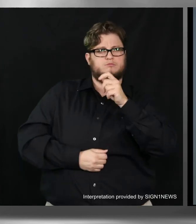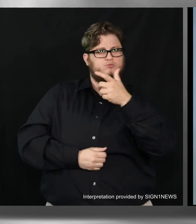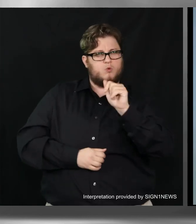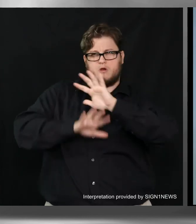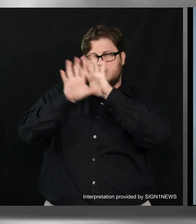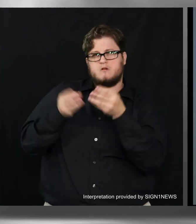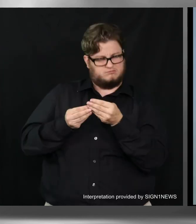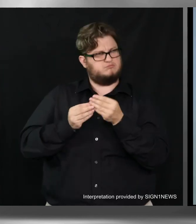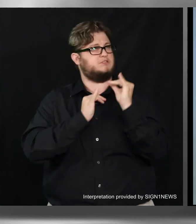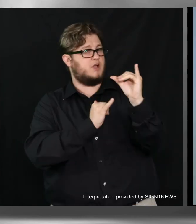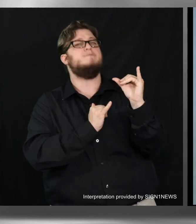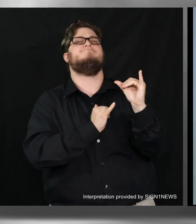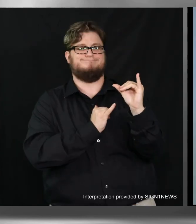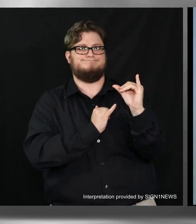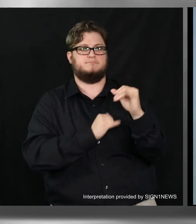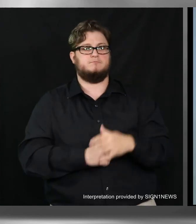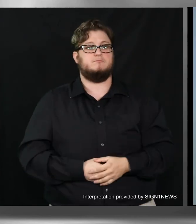Remember your voice your vote!